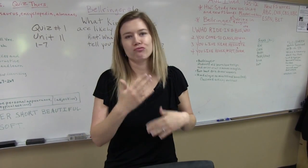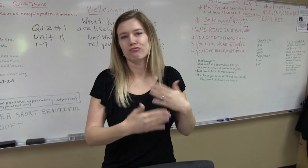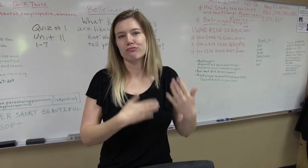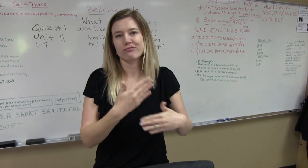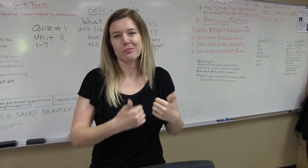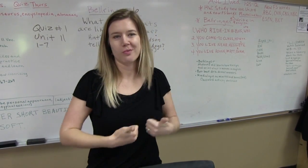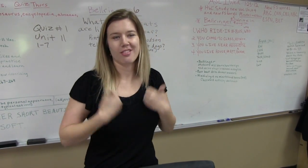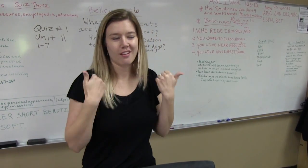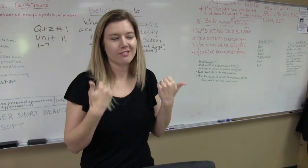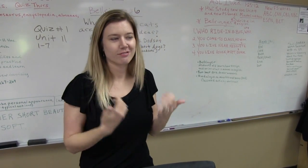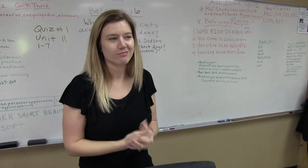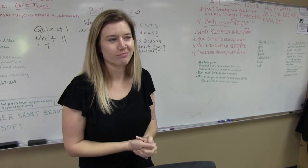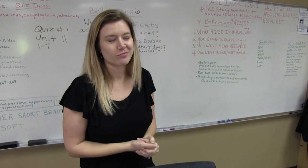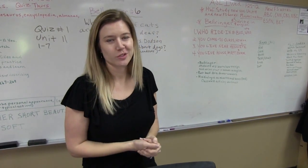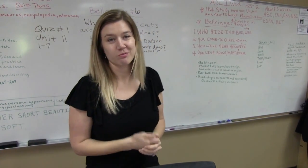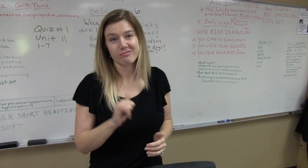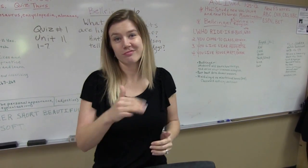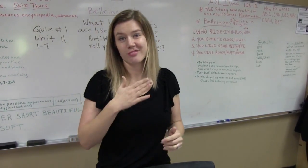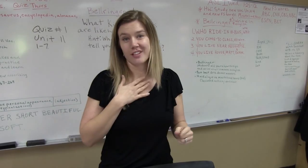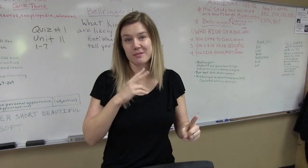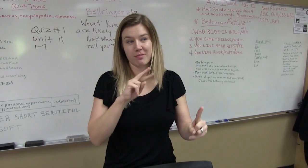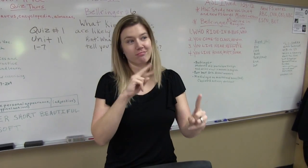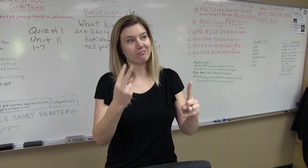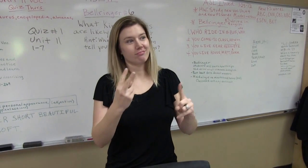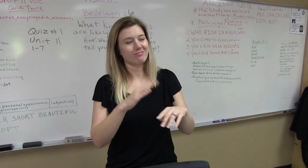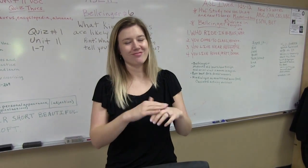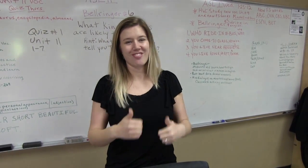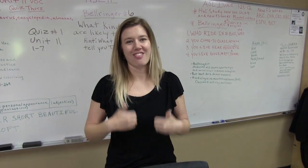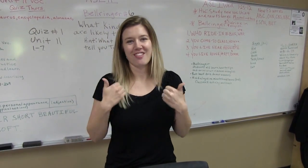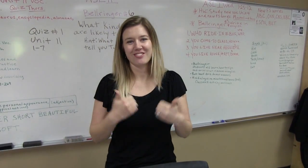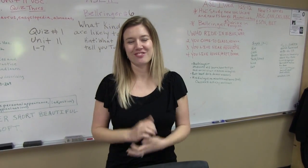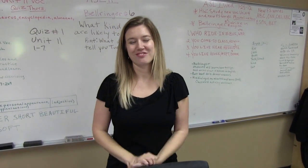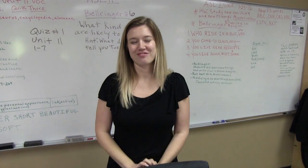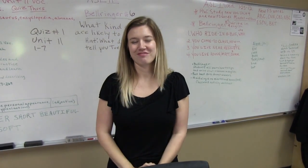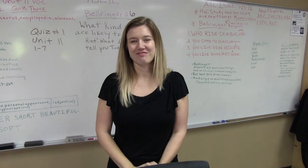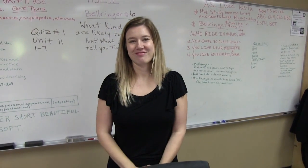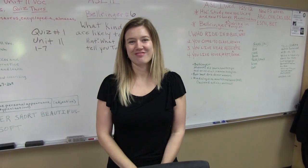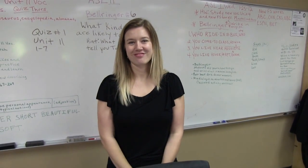just like huh, no big deal, keep going, put it behind me. And that's just my perspective